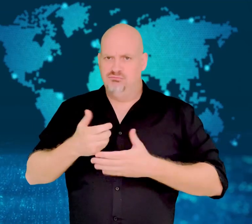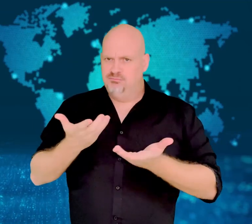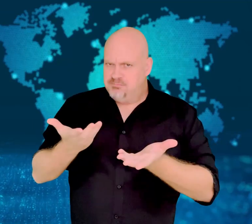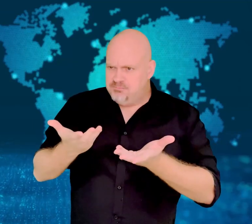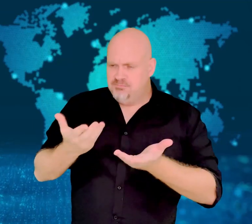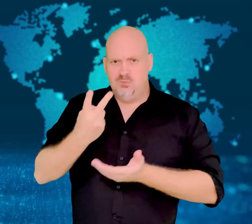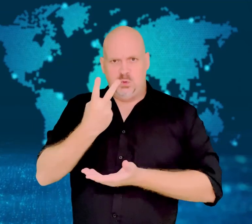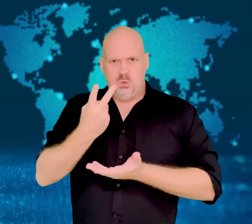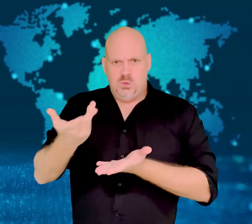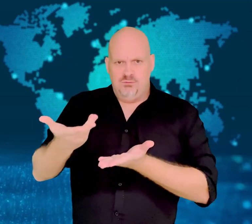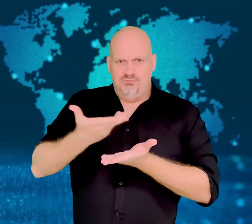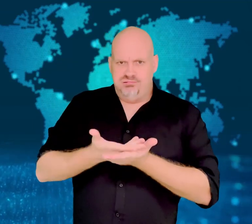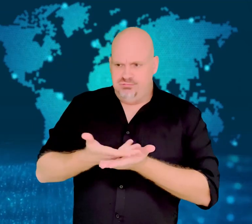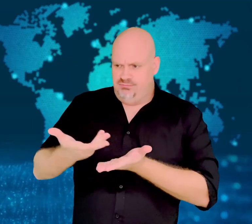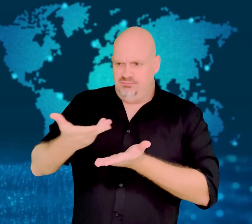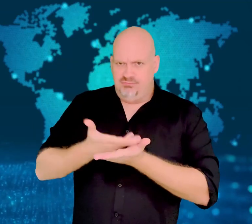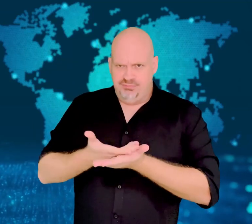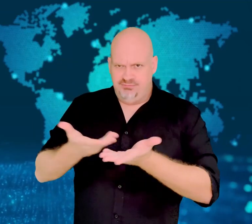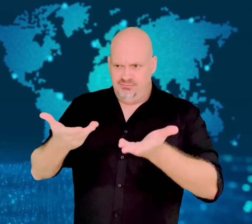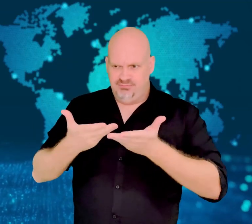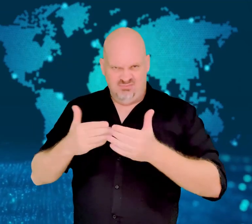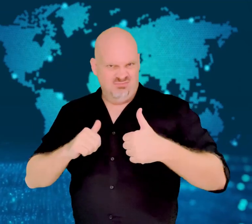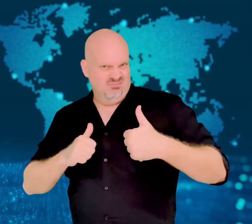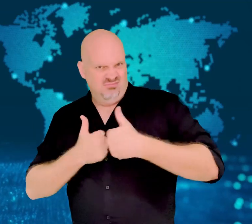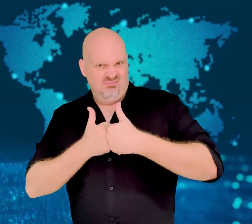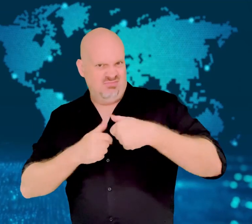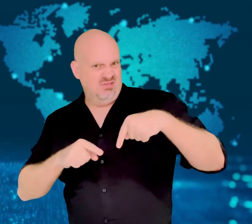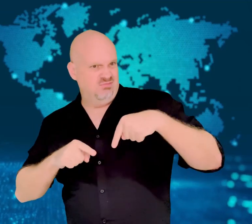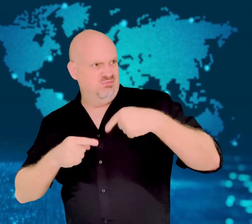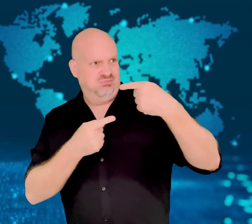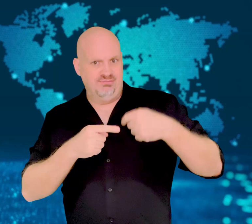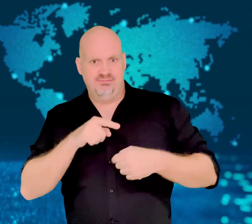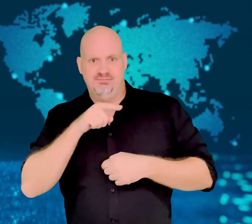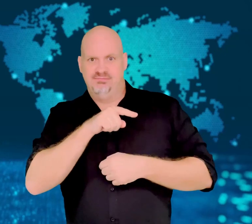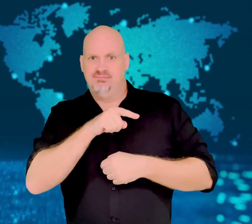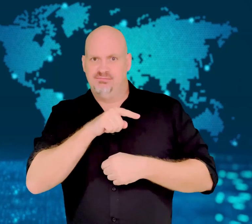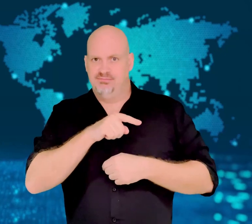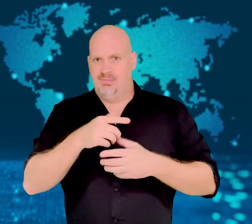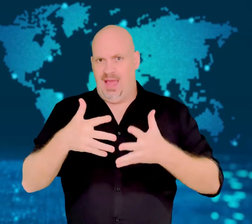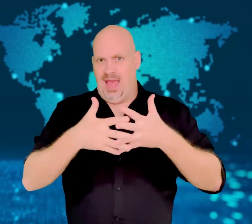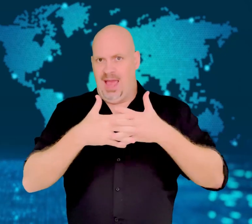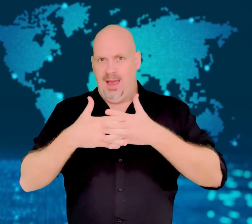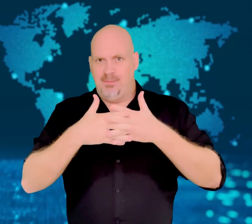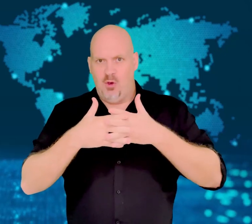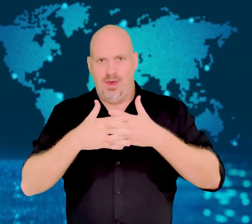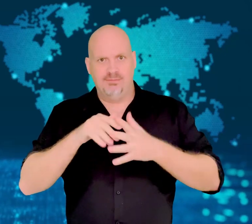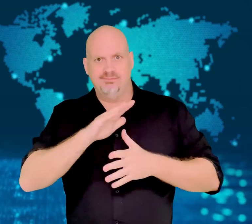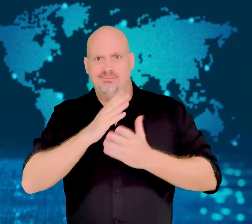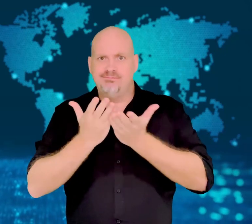the use of race-based admissions policies by US colleges.